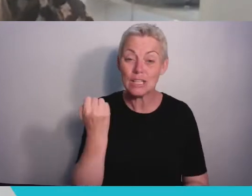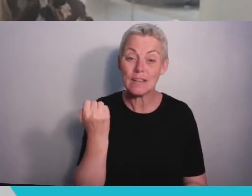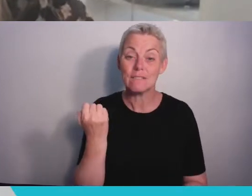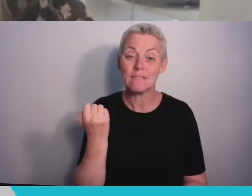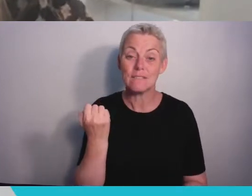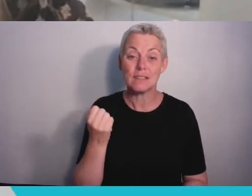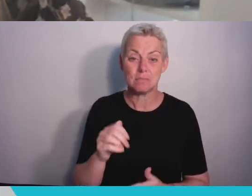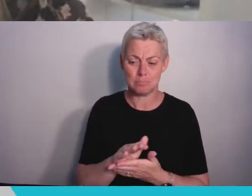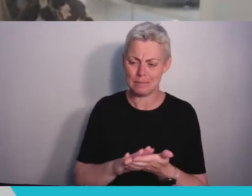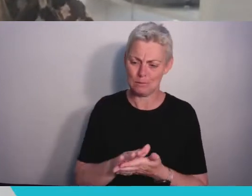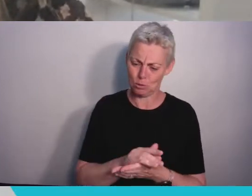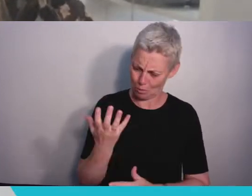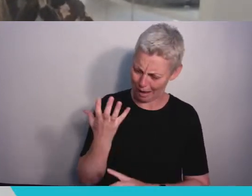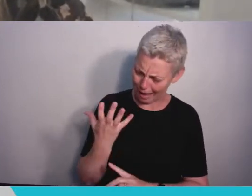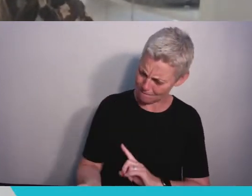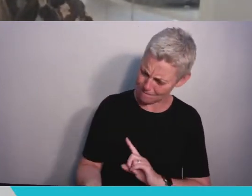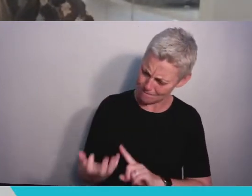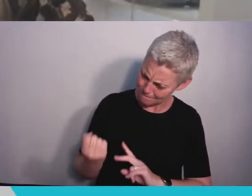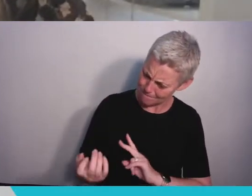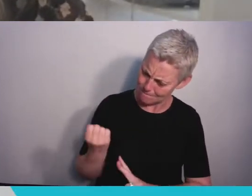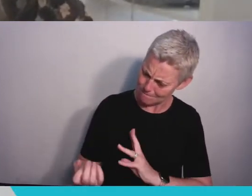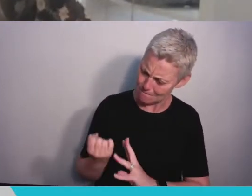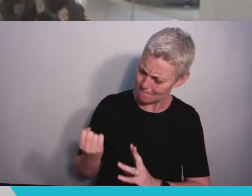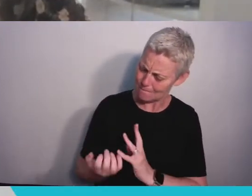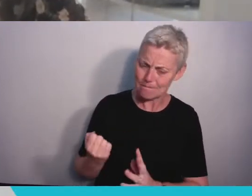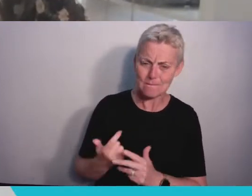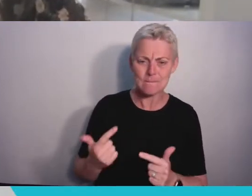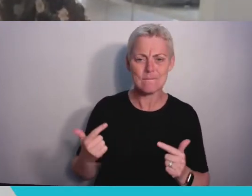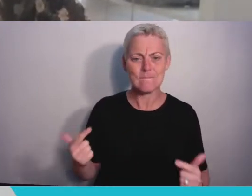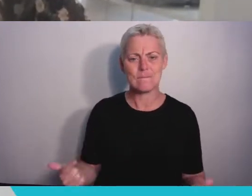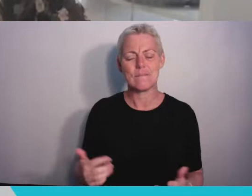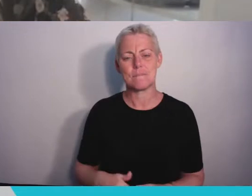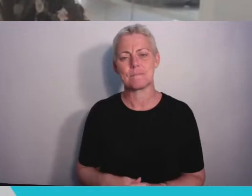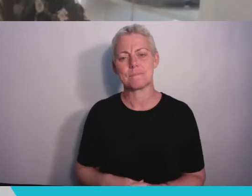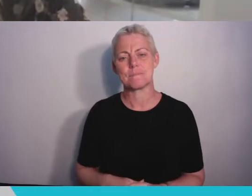Getting through the last year, nevermind your entire degree, I’m sure, wasn’t a solo